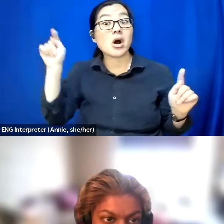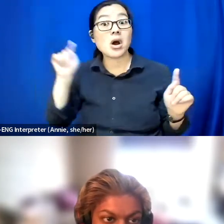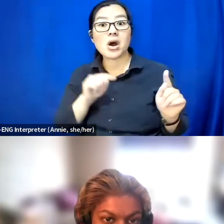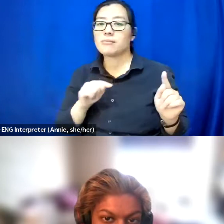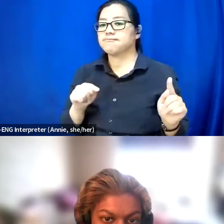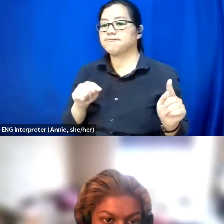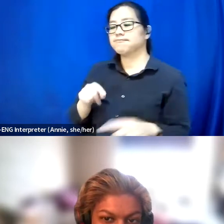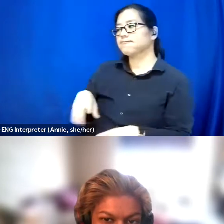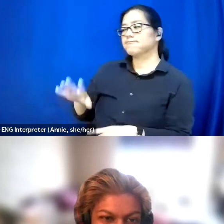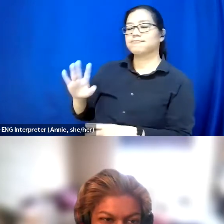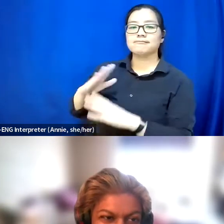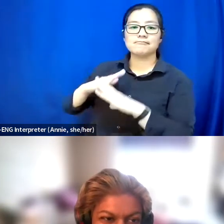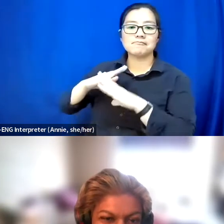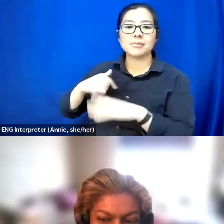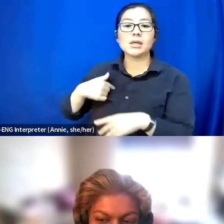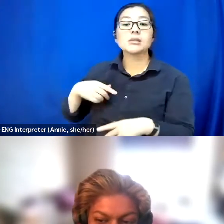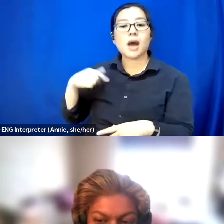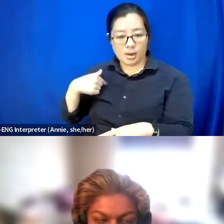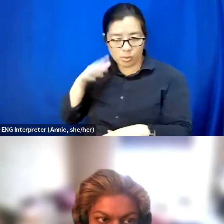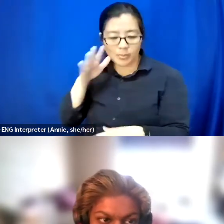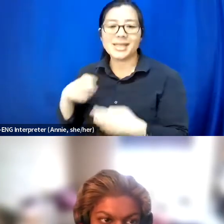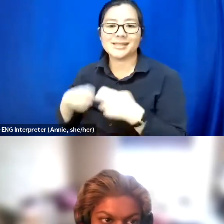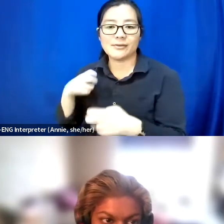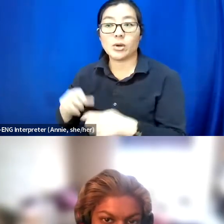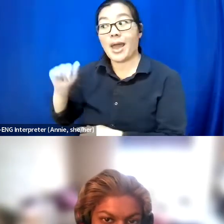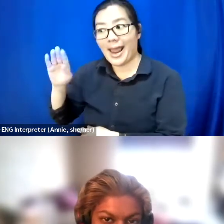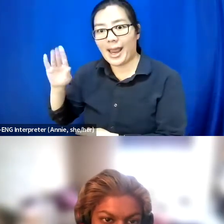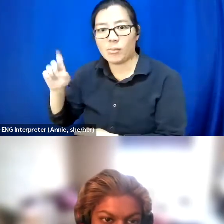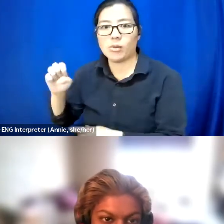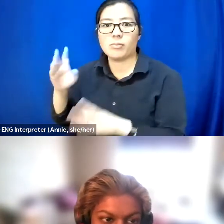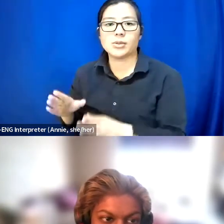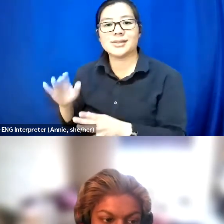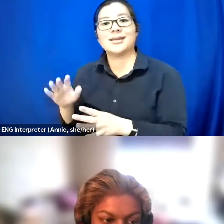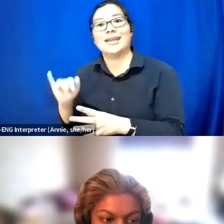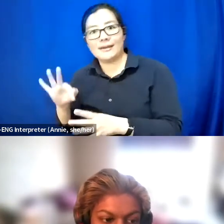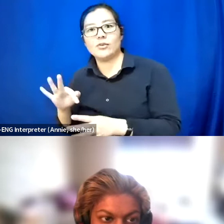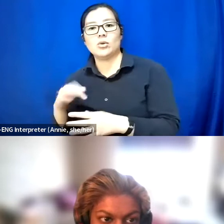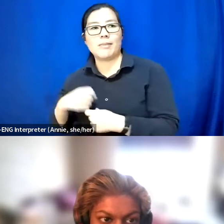as you make it difficult for me to be disabled. And I really recommend checking out her content.